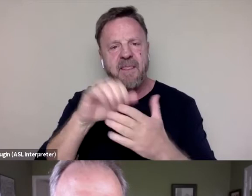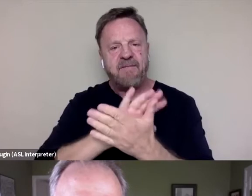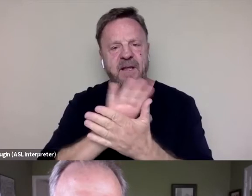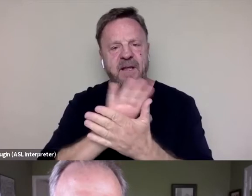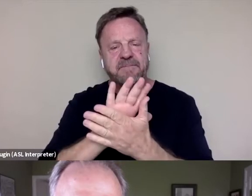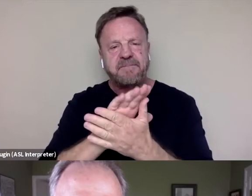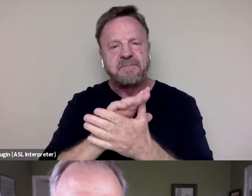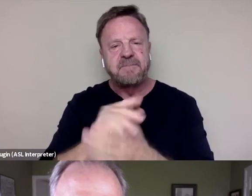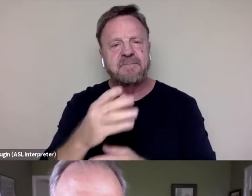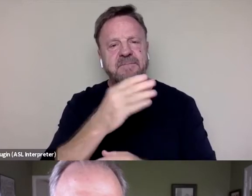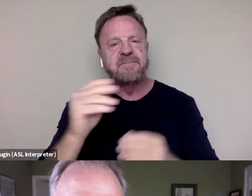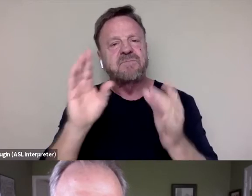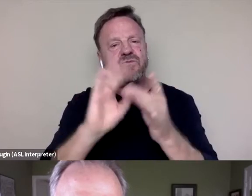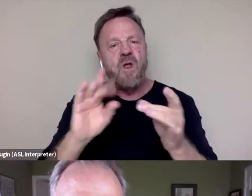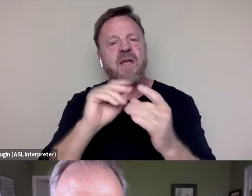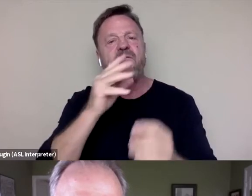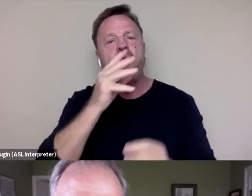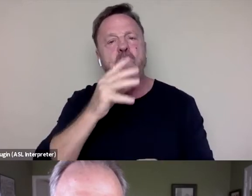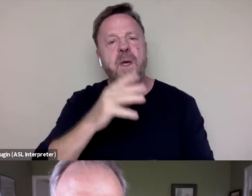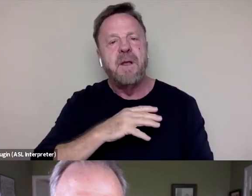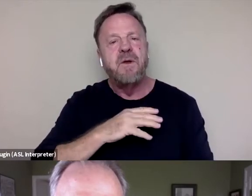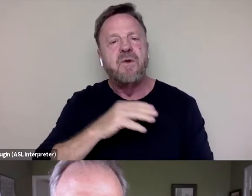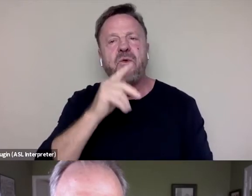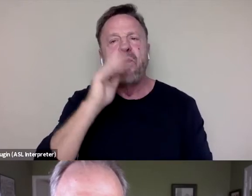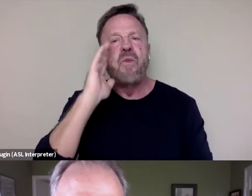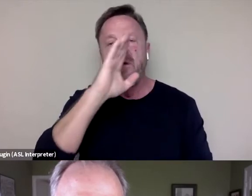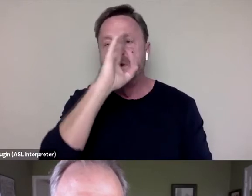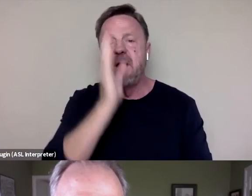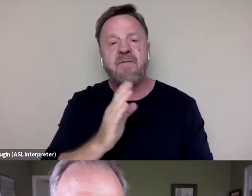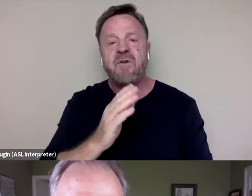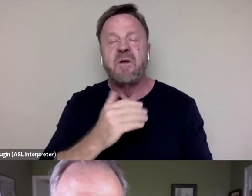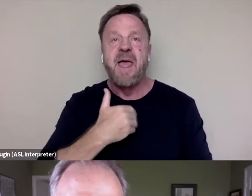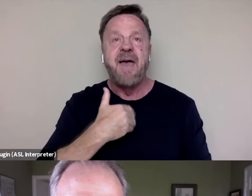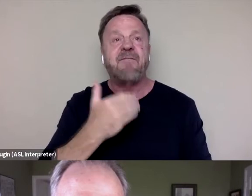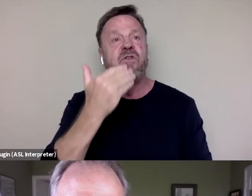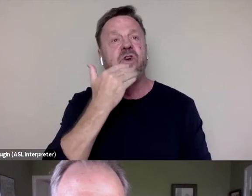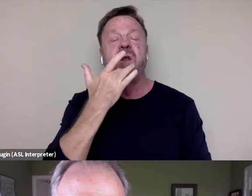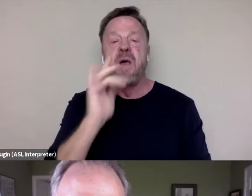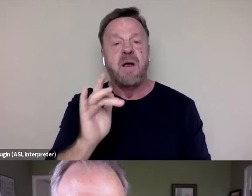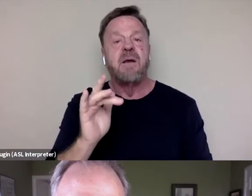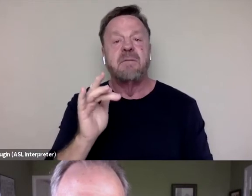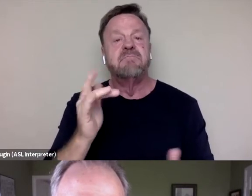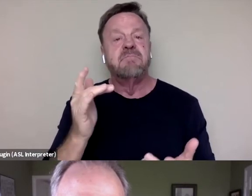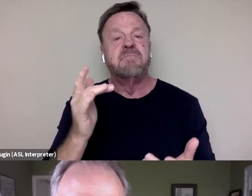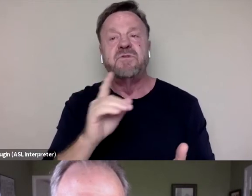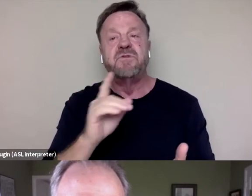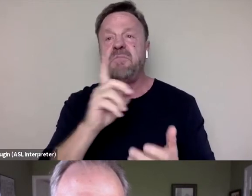and the story of women that will never have the good fortune to be featured in a documentary